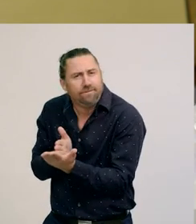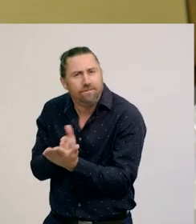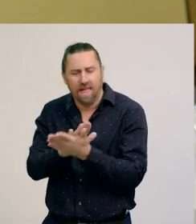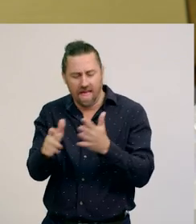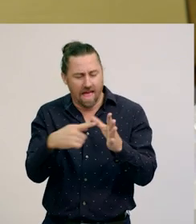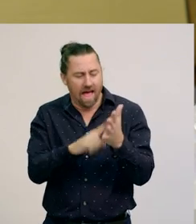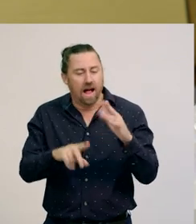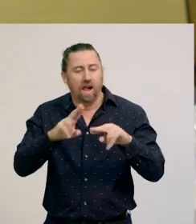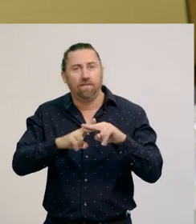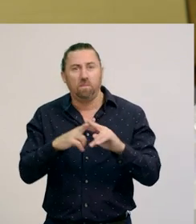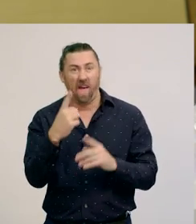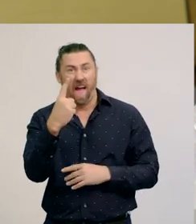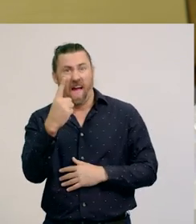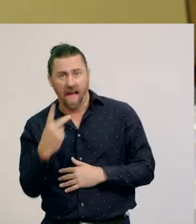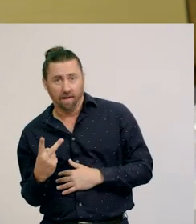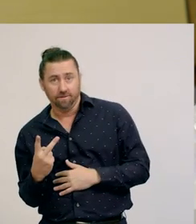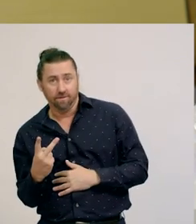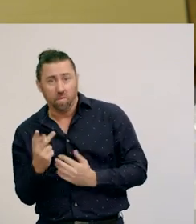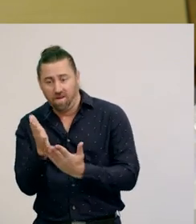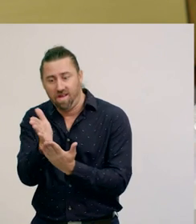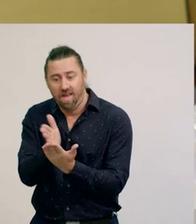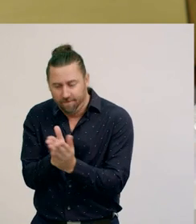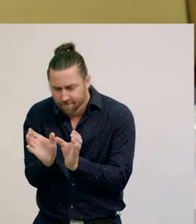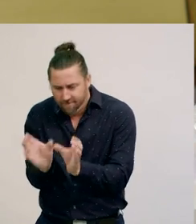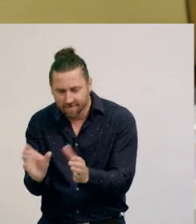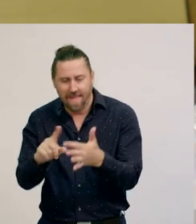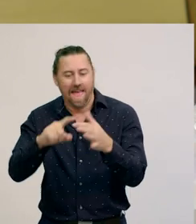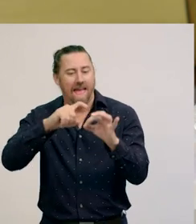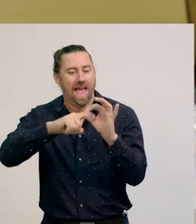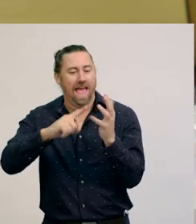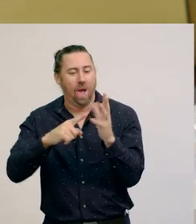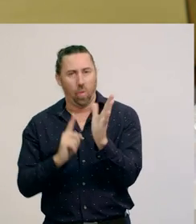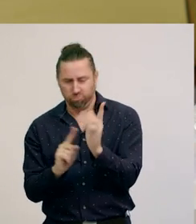That means each half of the sandwich is equal.